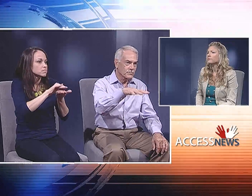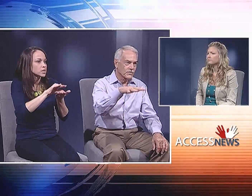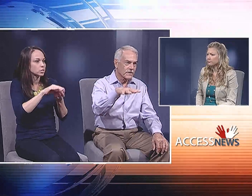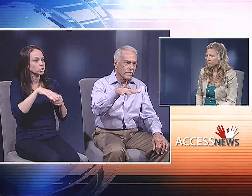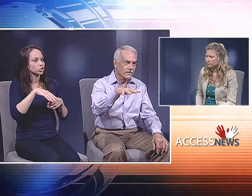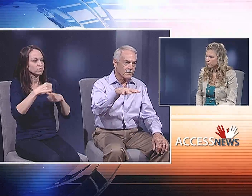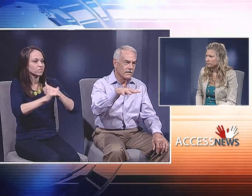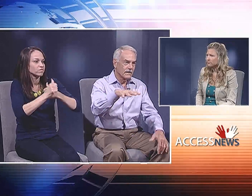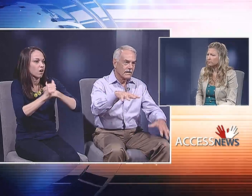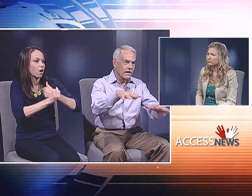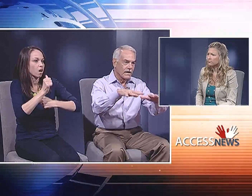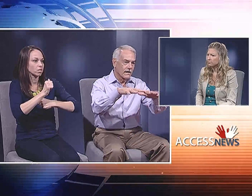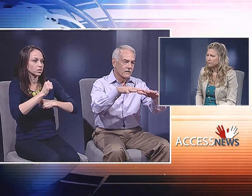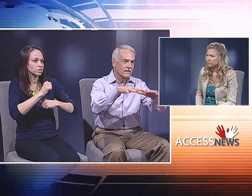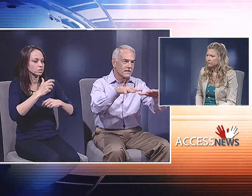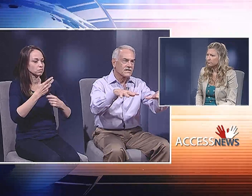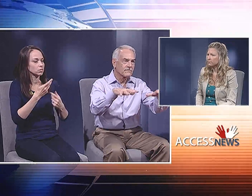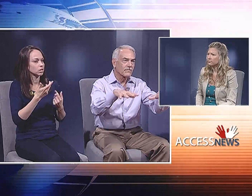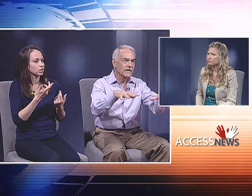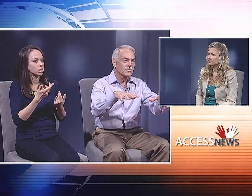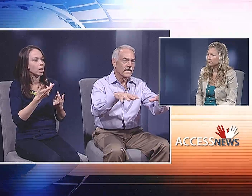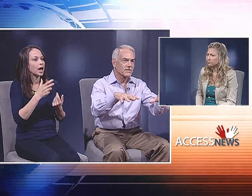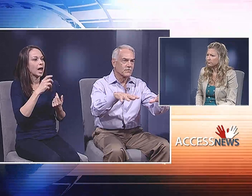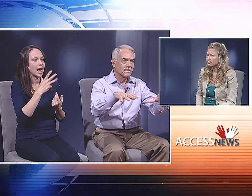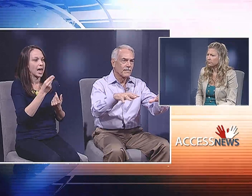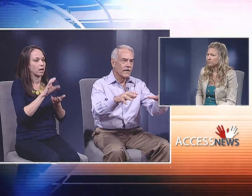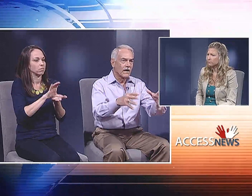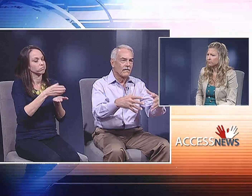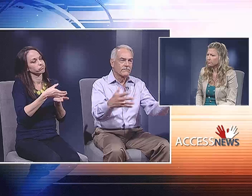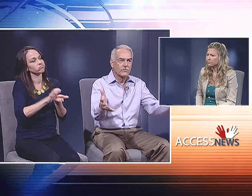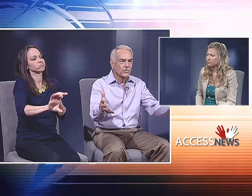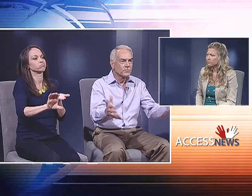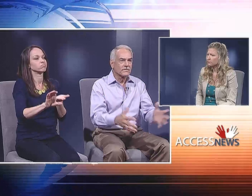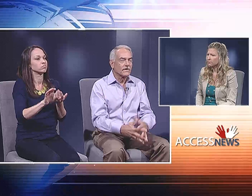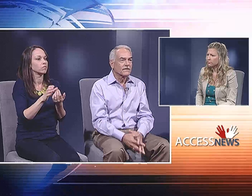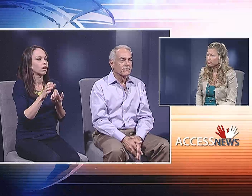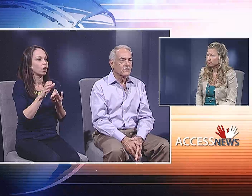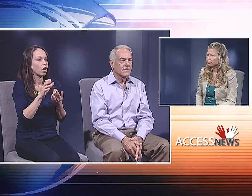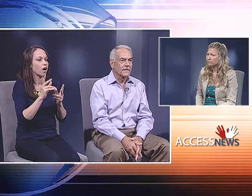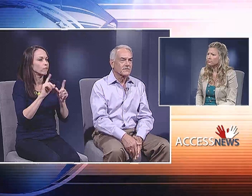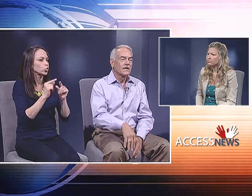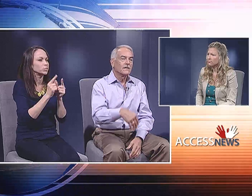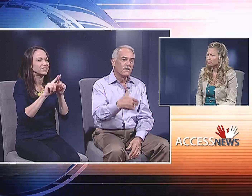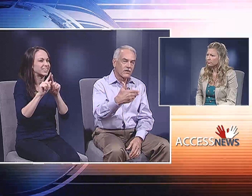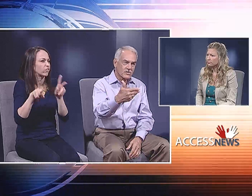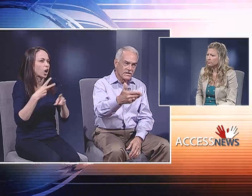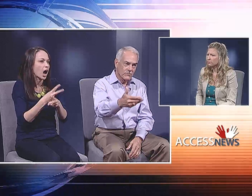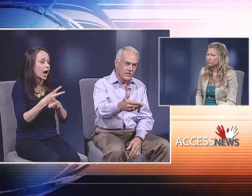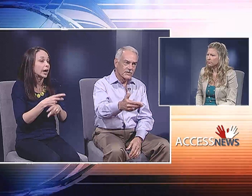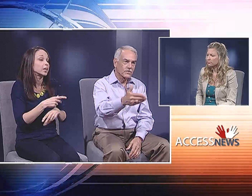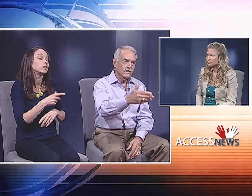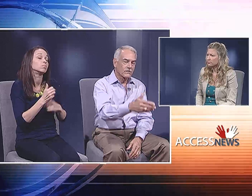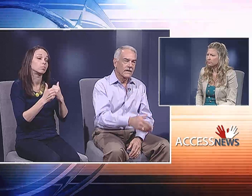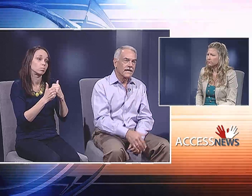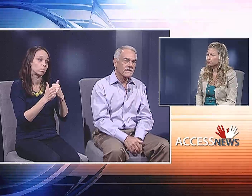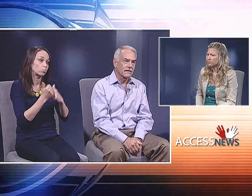brutality, and disenfranchisement of groups of all different types, largely, racial, or ethnic.